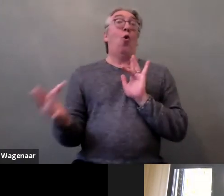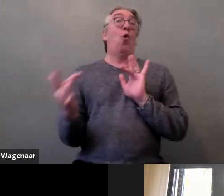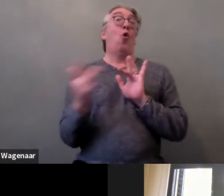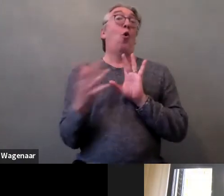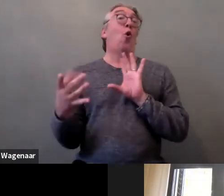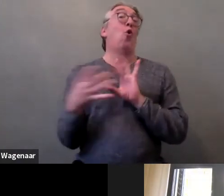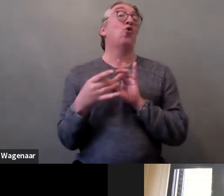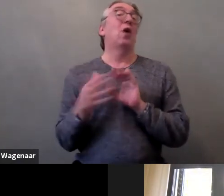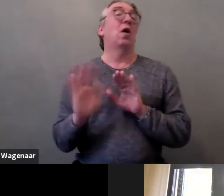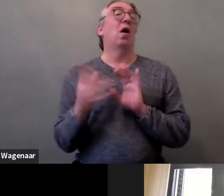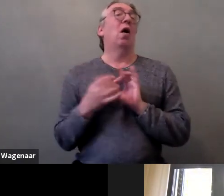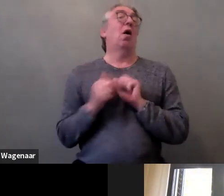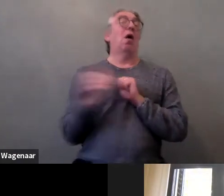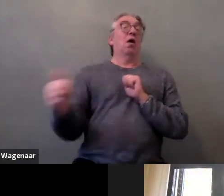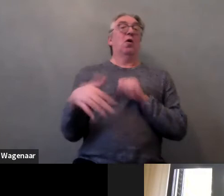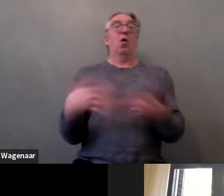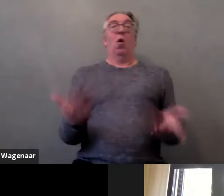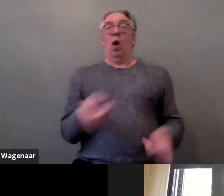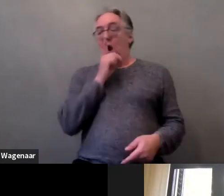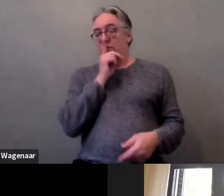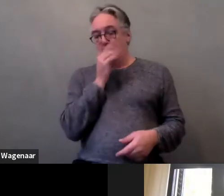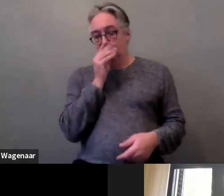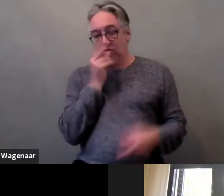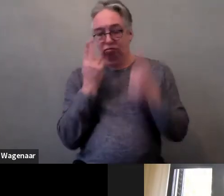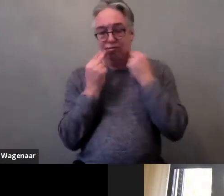or just staying quiet, or being happy all the time.